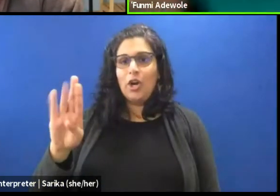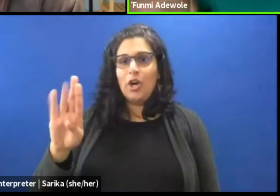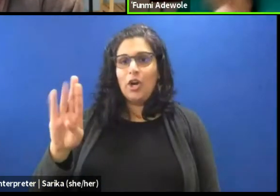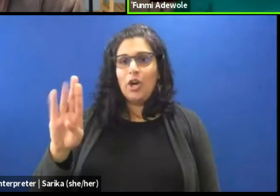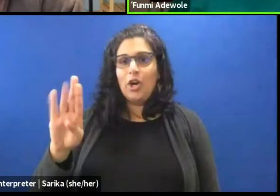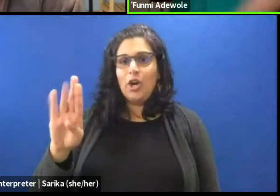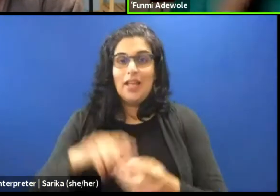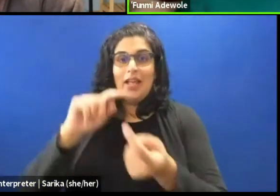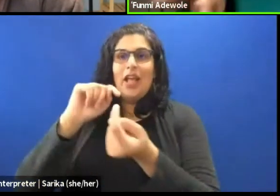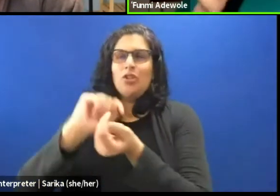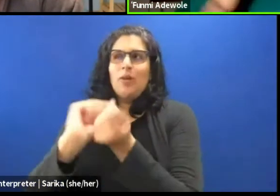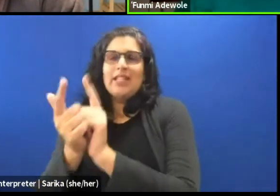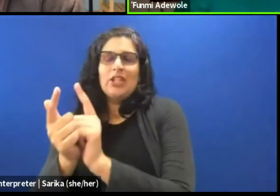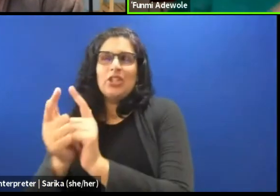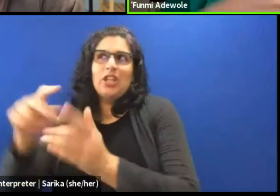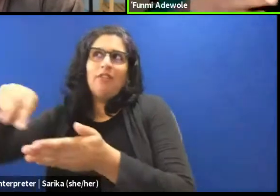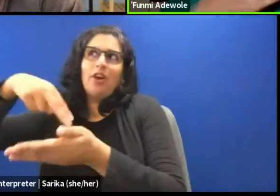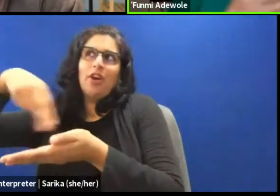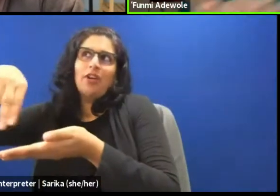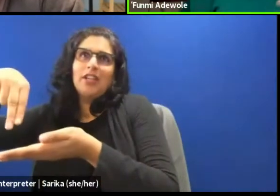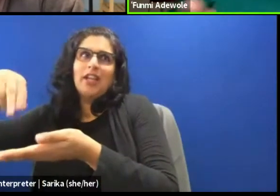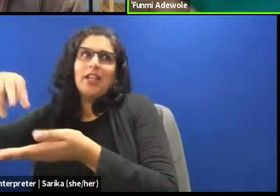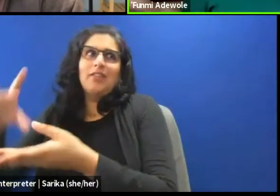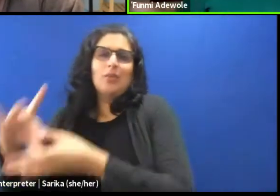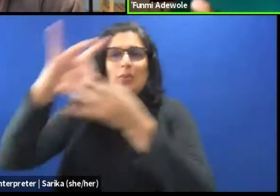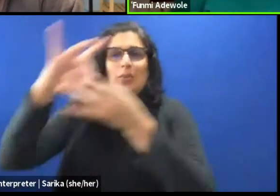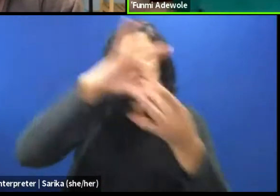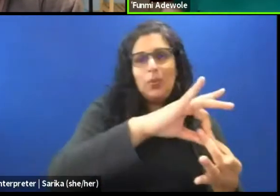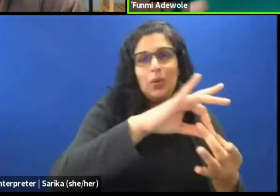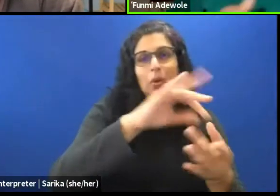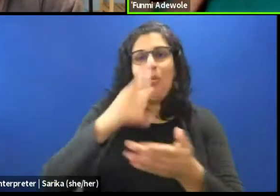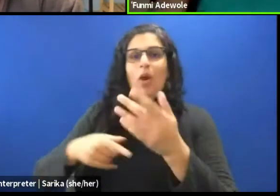directors asking me to turn what was a social dance technique,